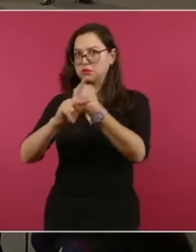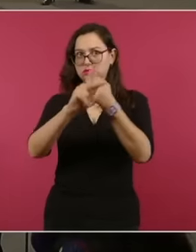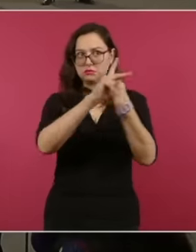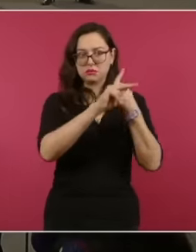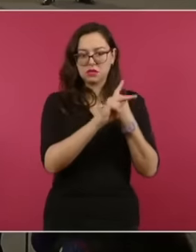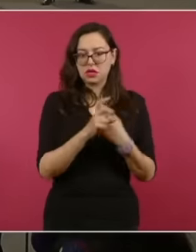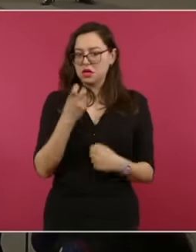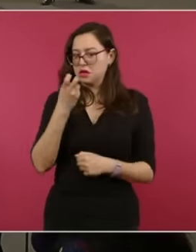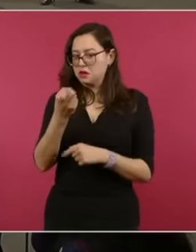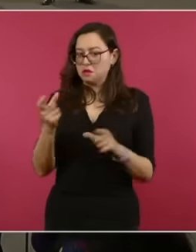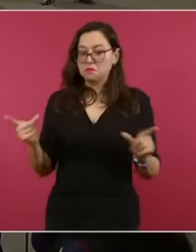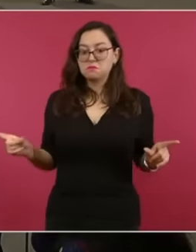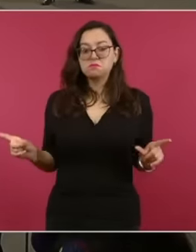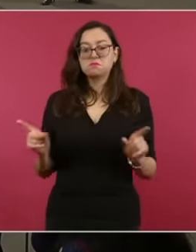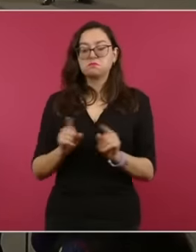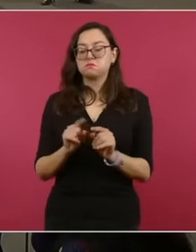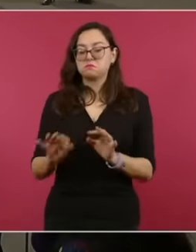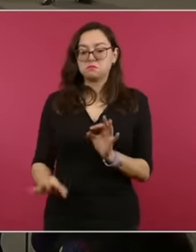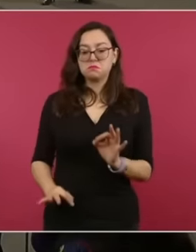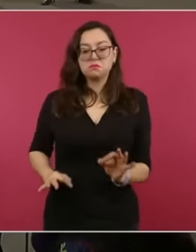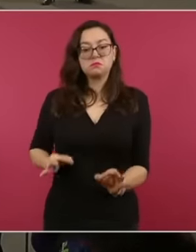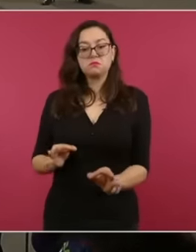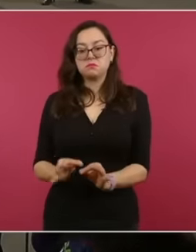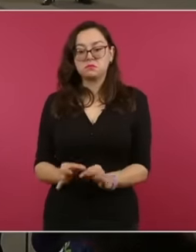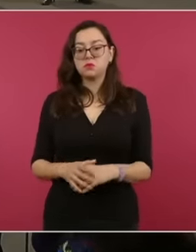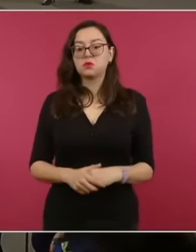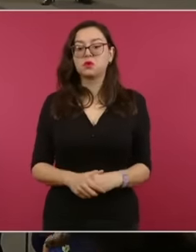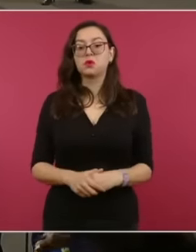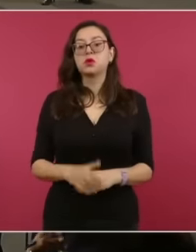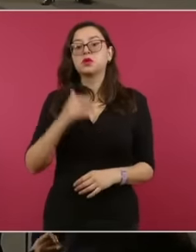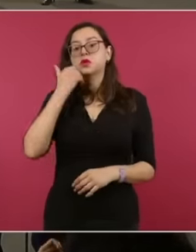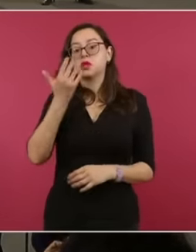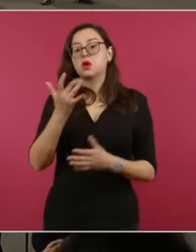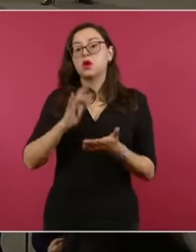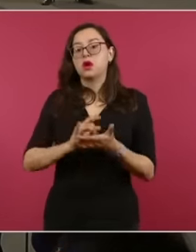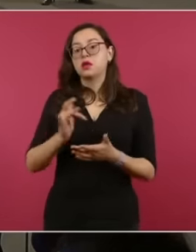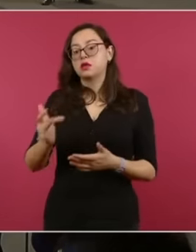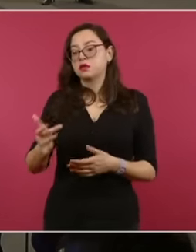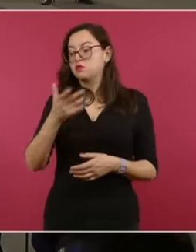how much Mr. President I want to thank Alejandro Celorio, our legal consultant and